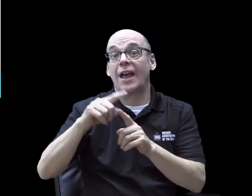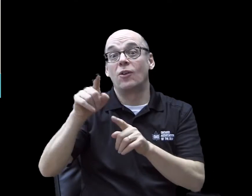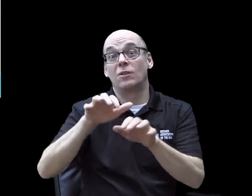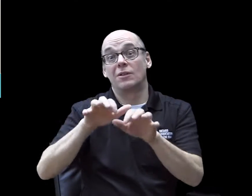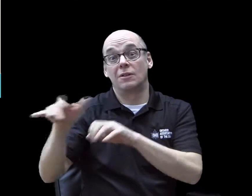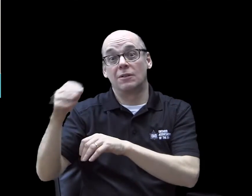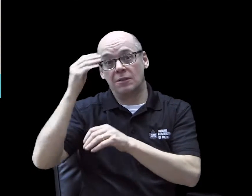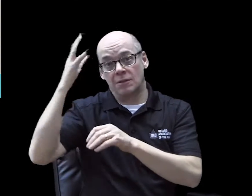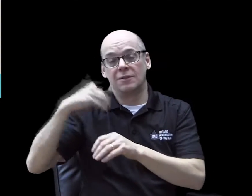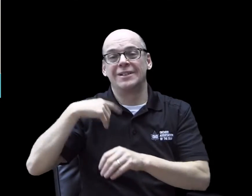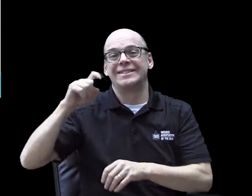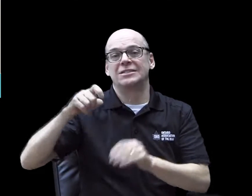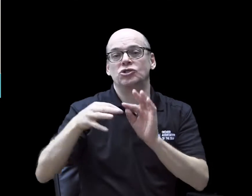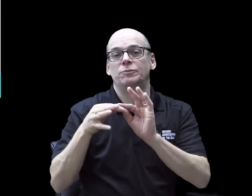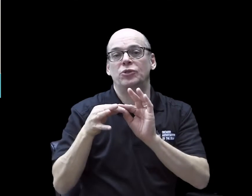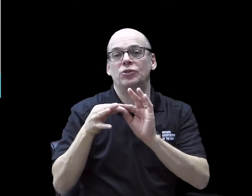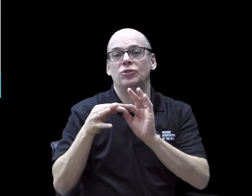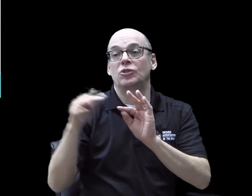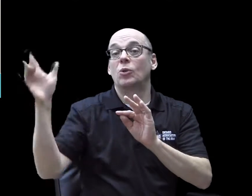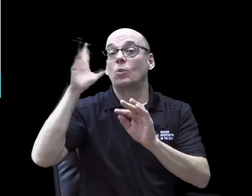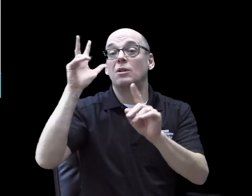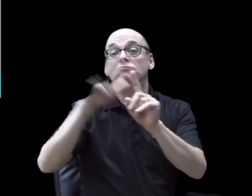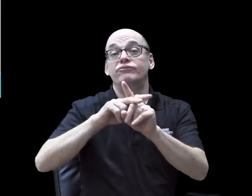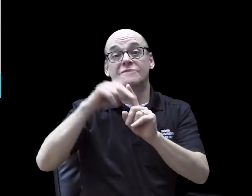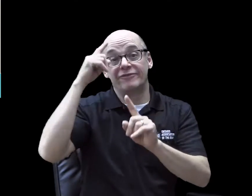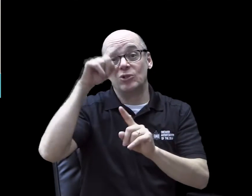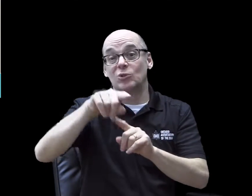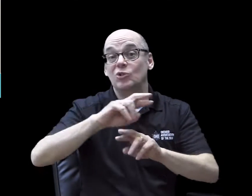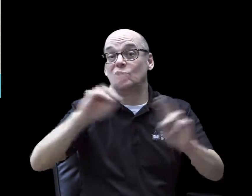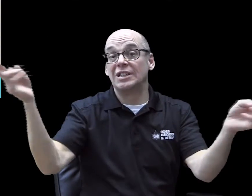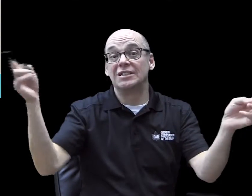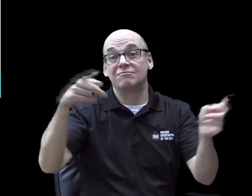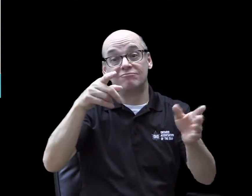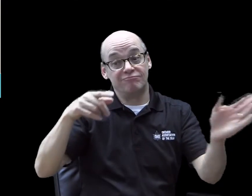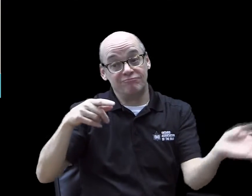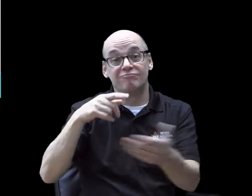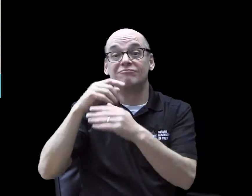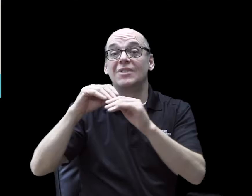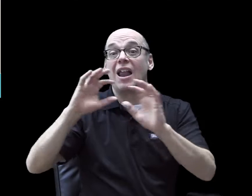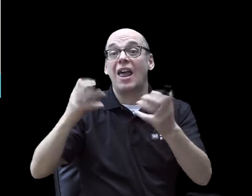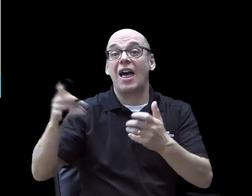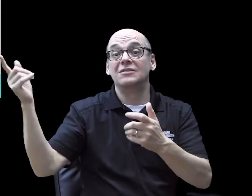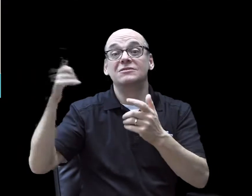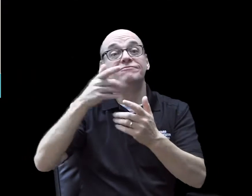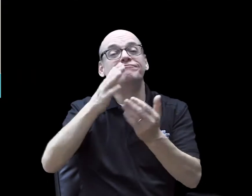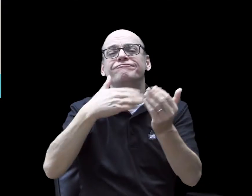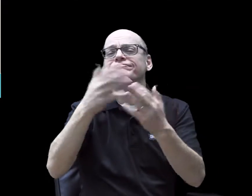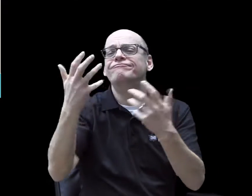Then you can let Apple know that you would like an interpreter and they will book one for you!